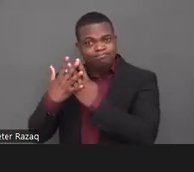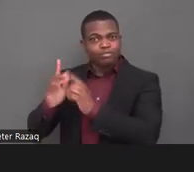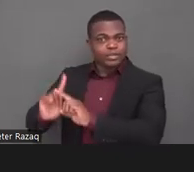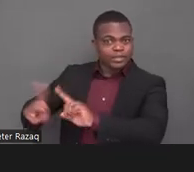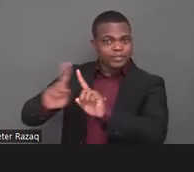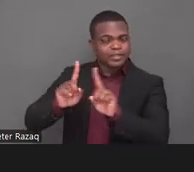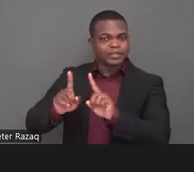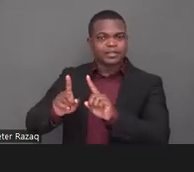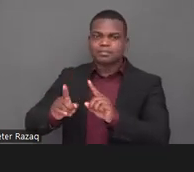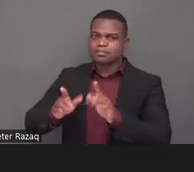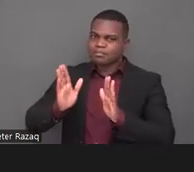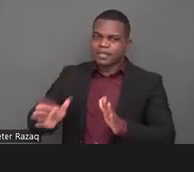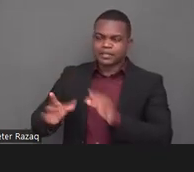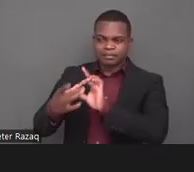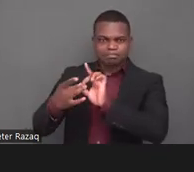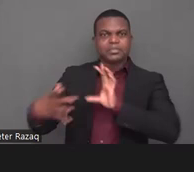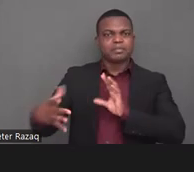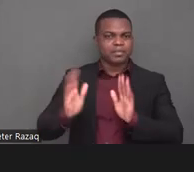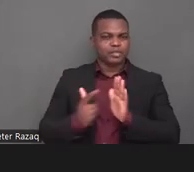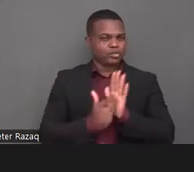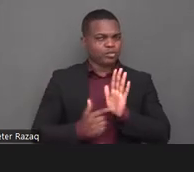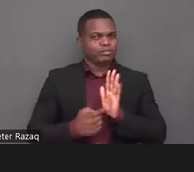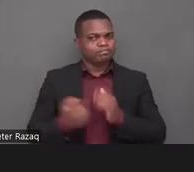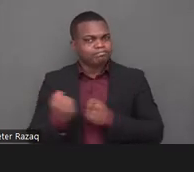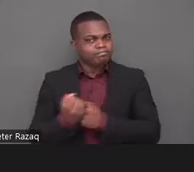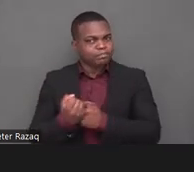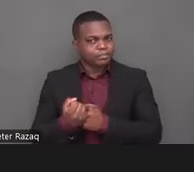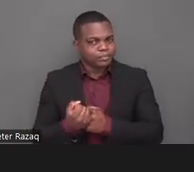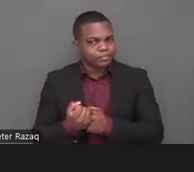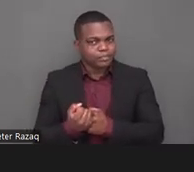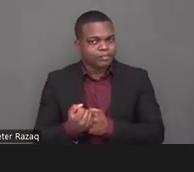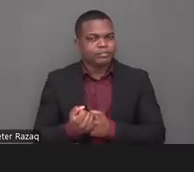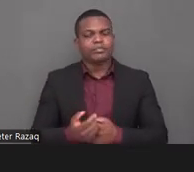to de-institutionalize have failed in protecting human rights of persons leaving institutions